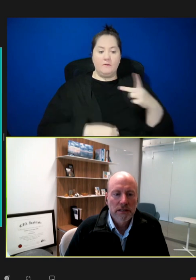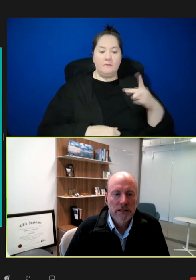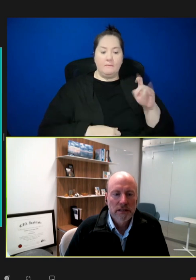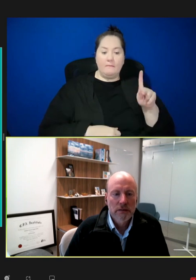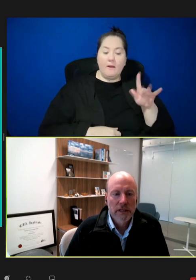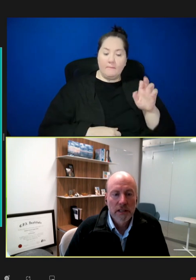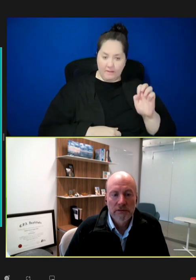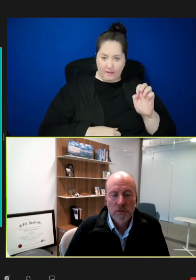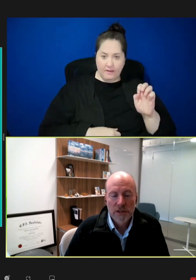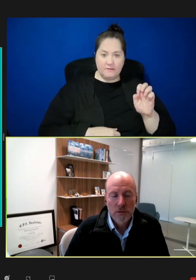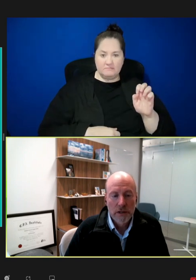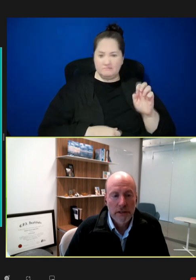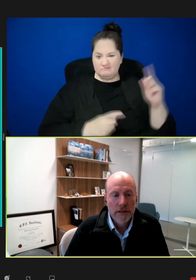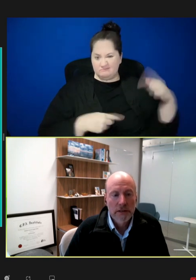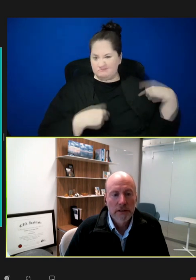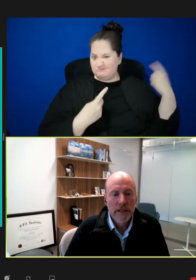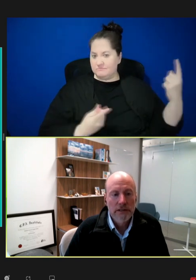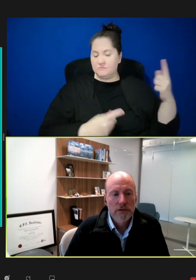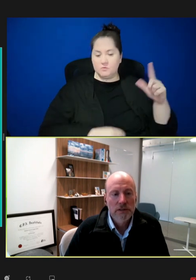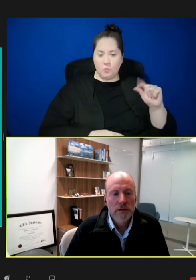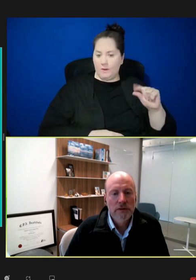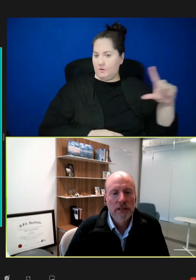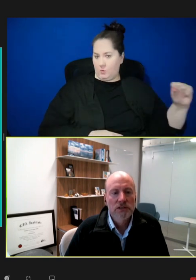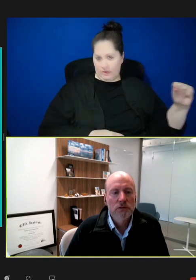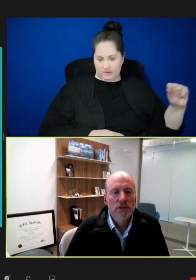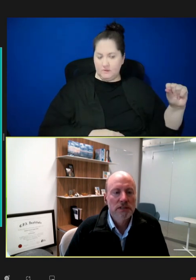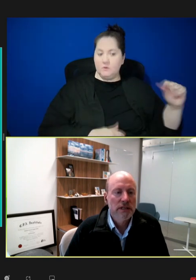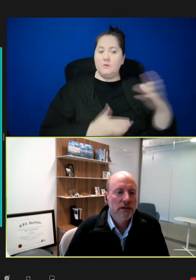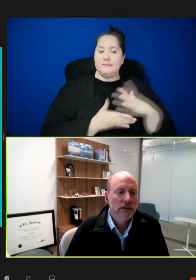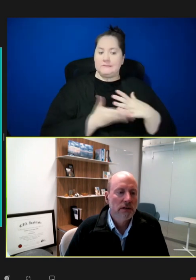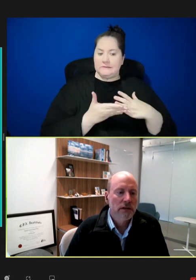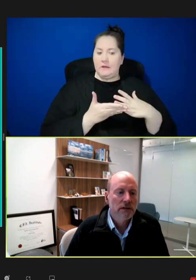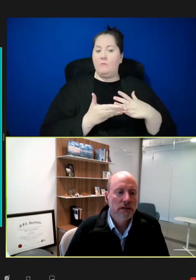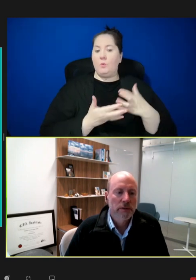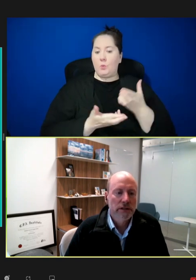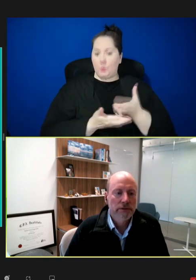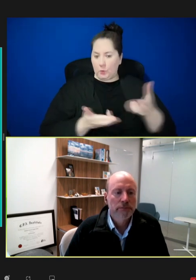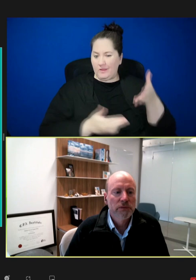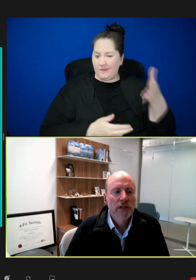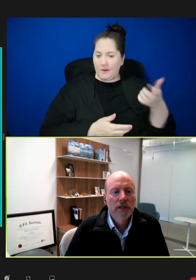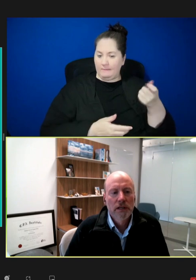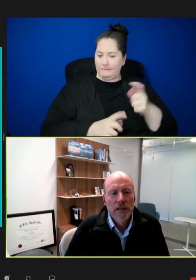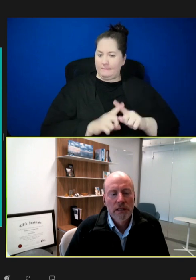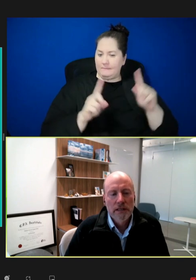since the beginning of 2020. And so, some of the sources there are a little bit different.